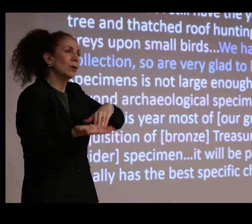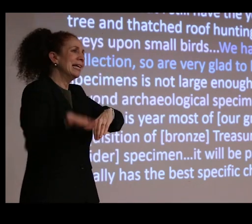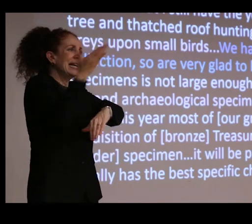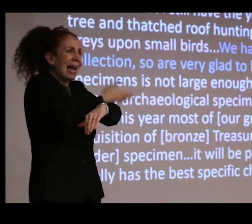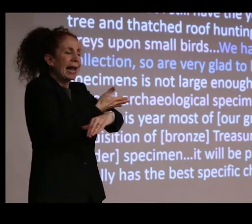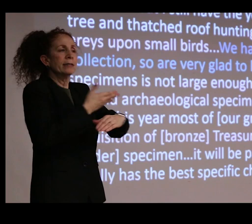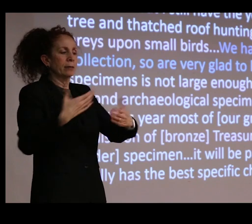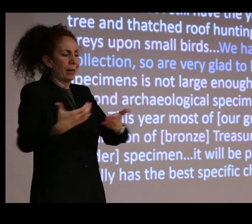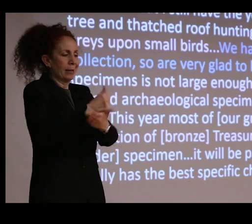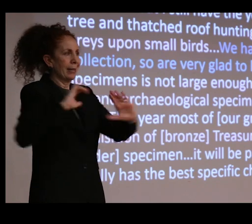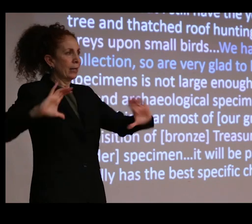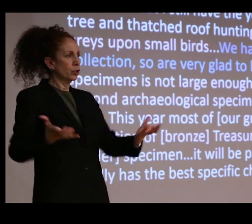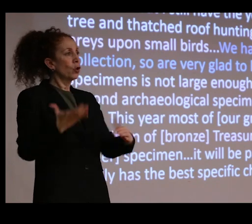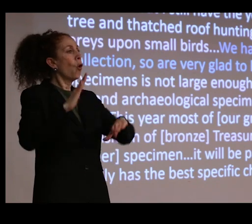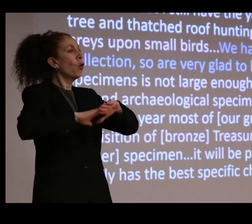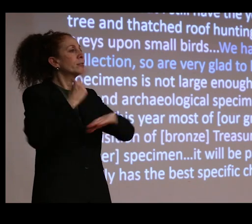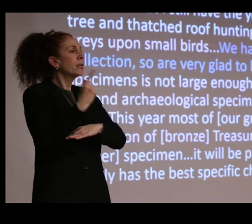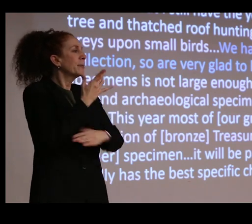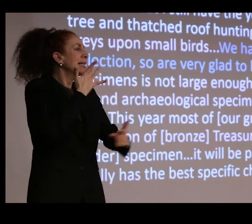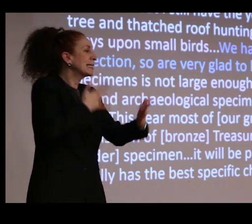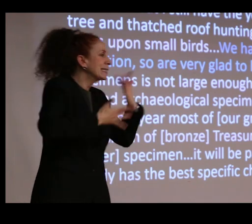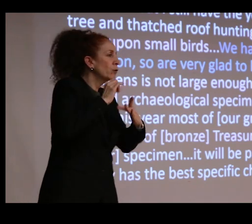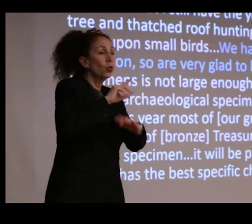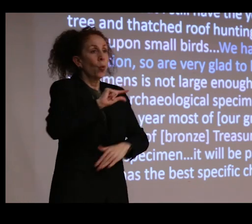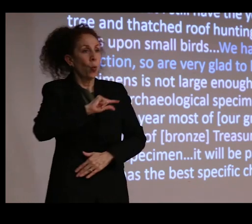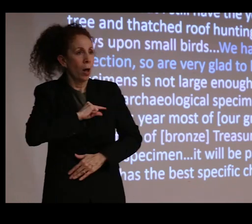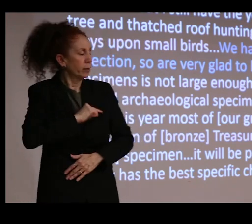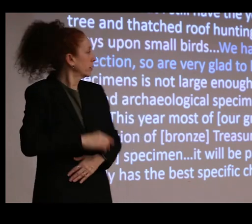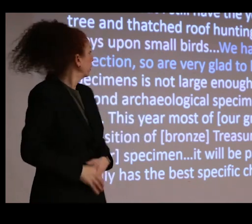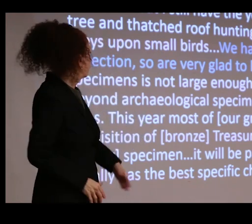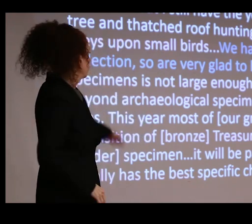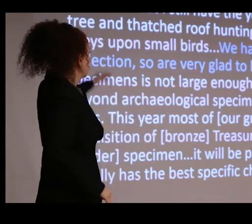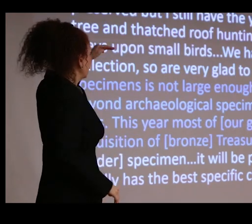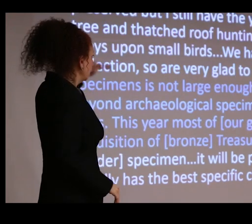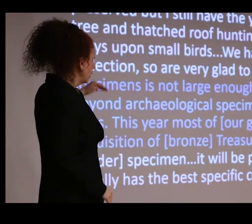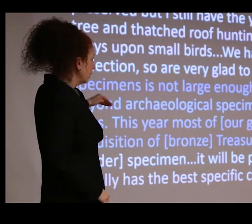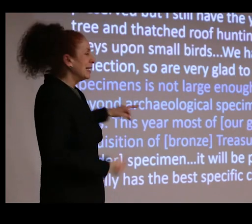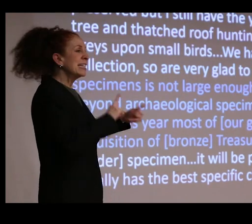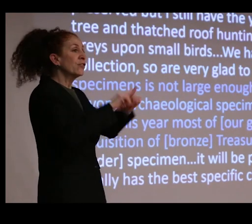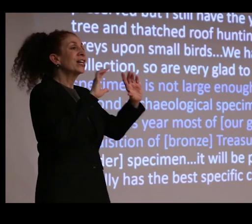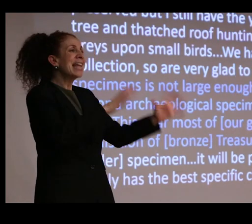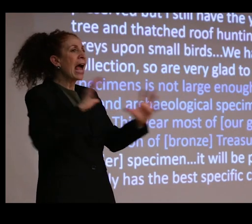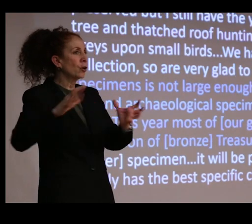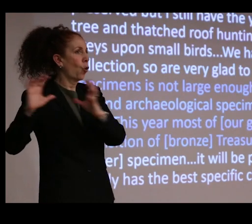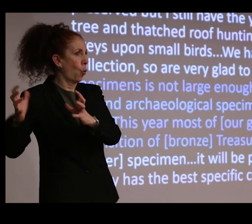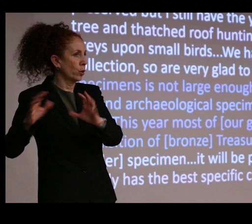on some sense of scarcity or quality. And then he tells us the categories of things that the museum collects.